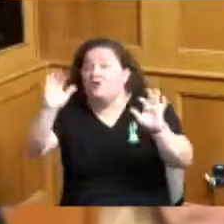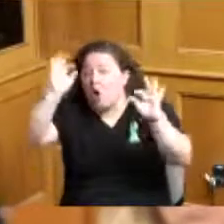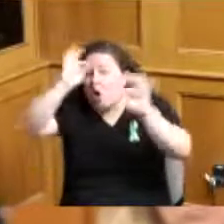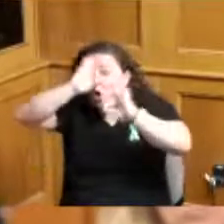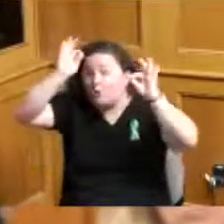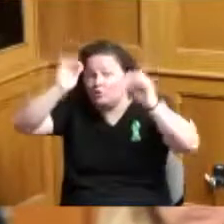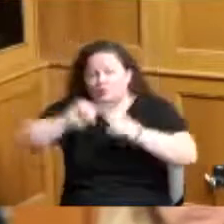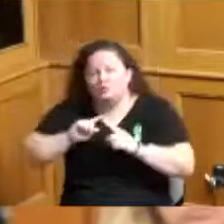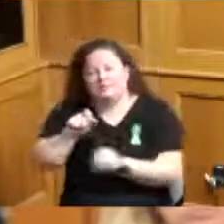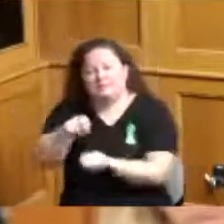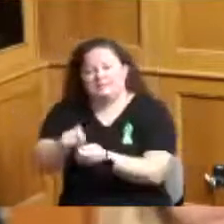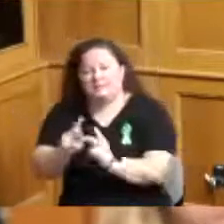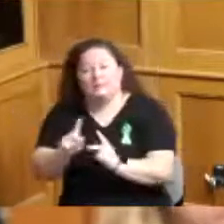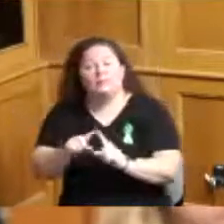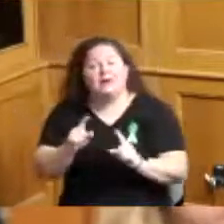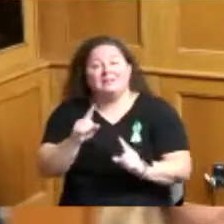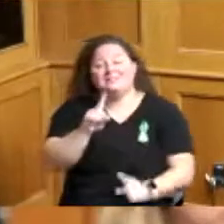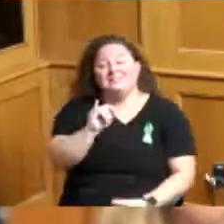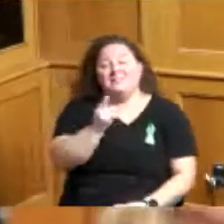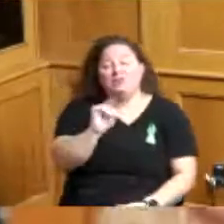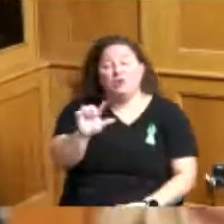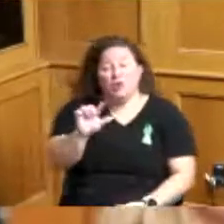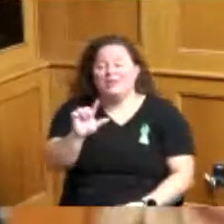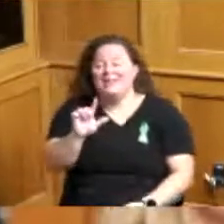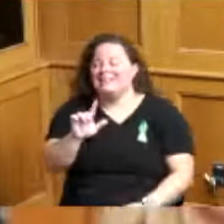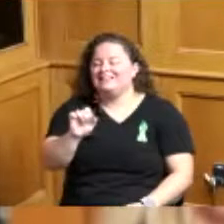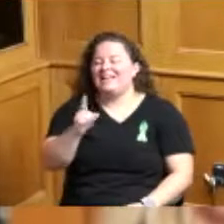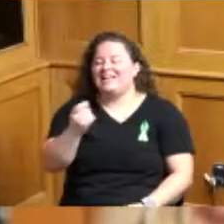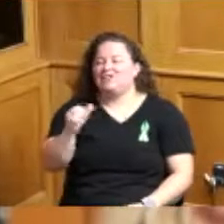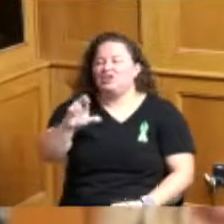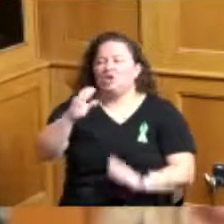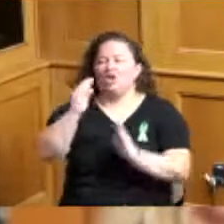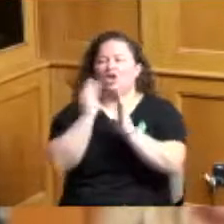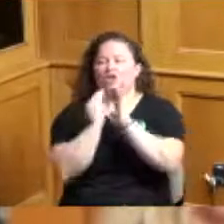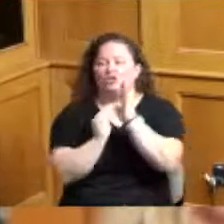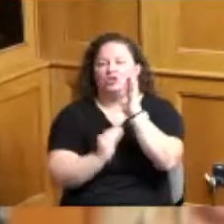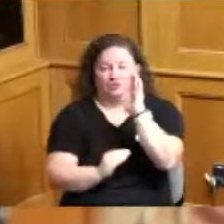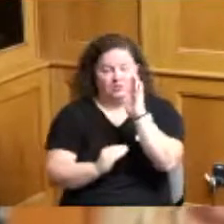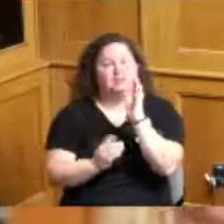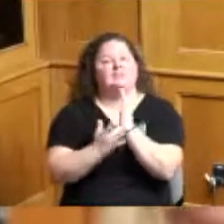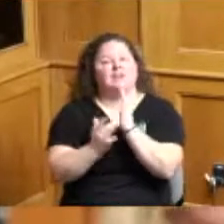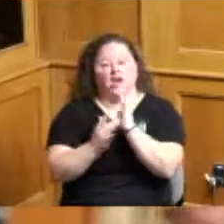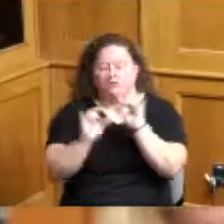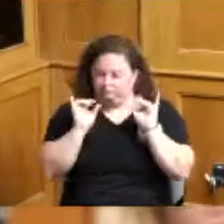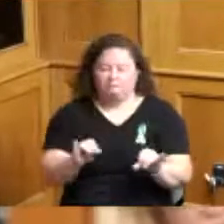know that digital ledger technology is here to stay we understand how this technology can be